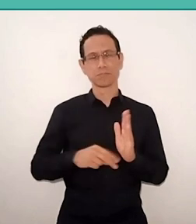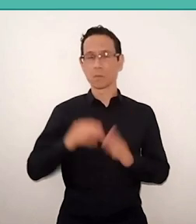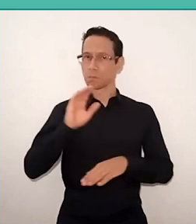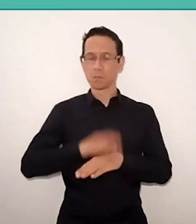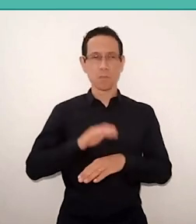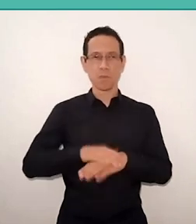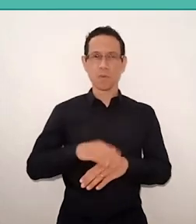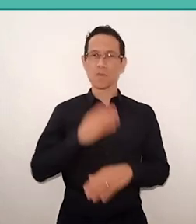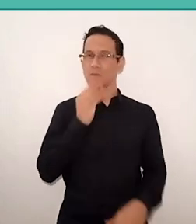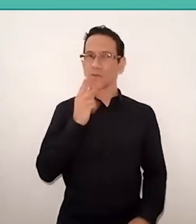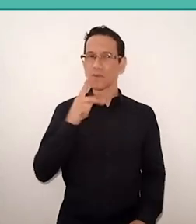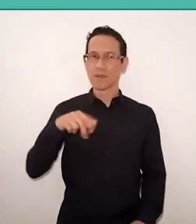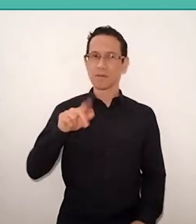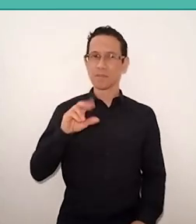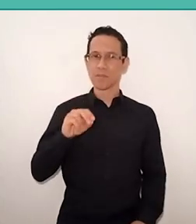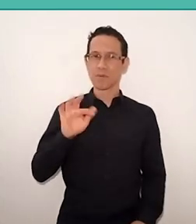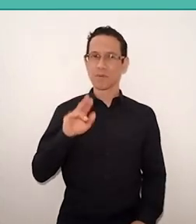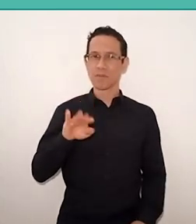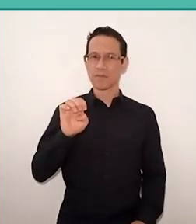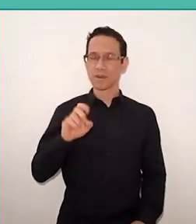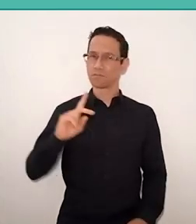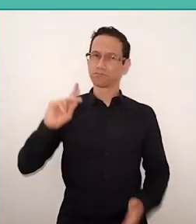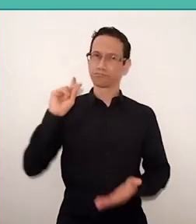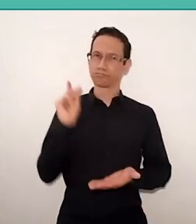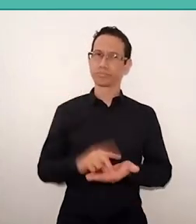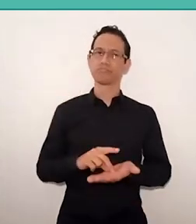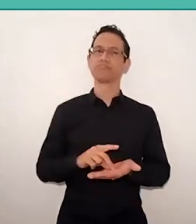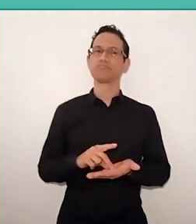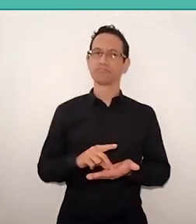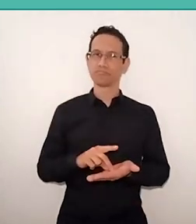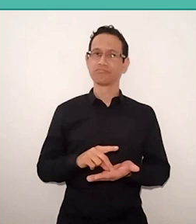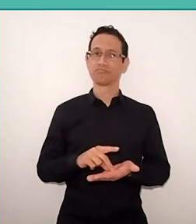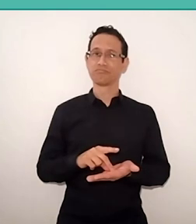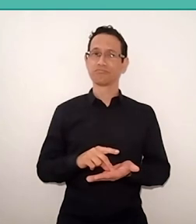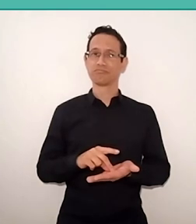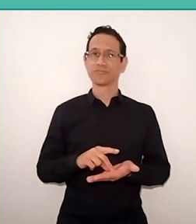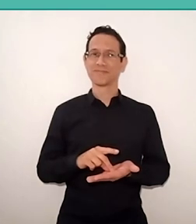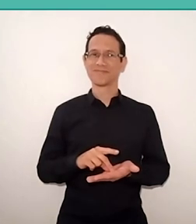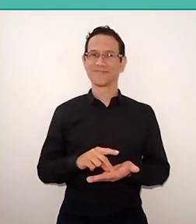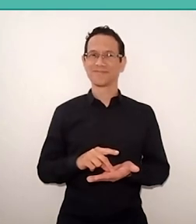of "authentically decent",